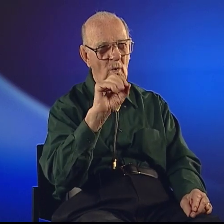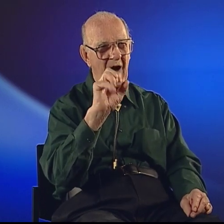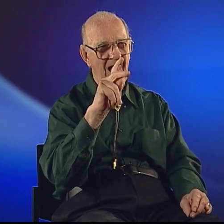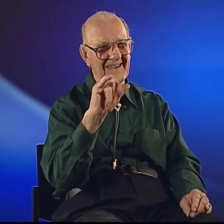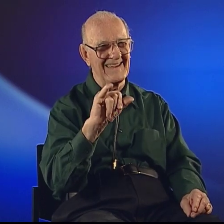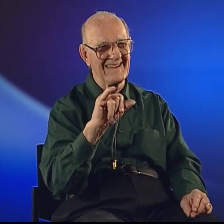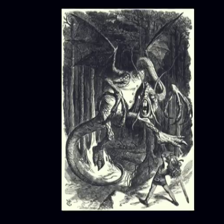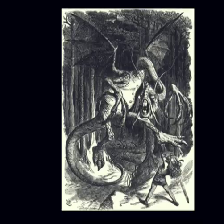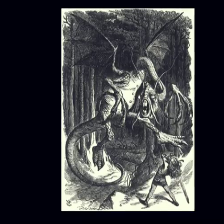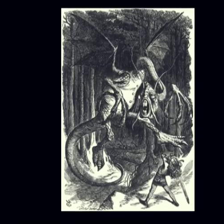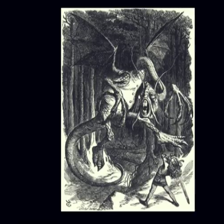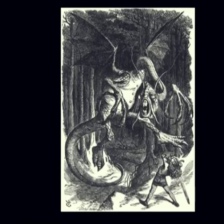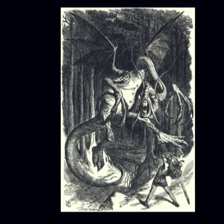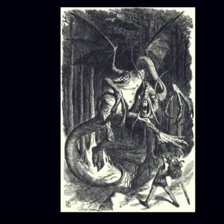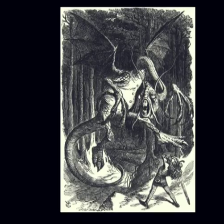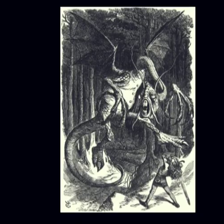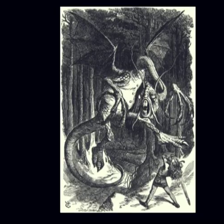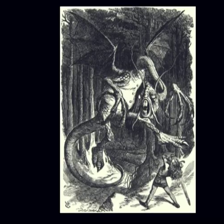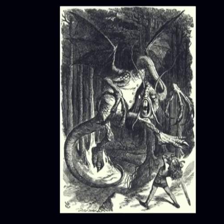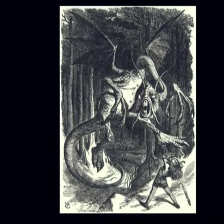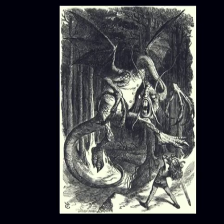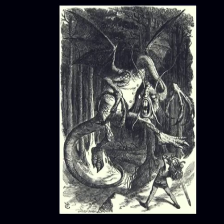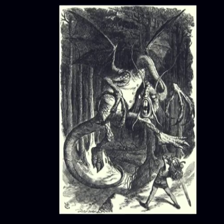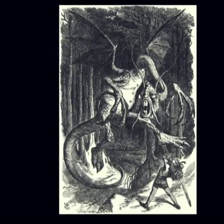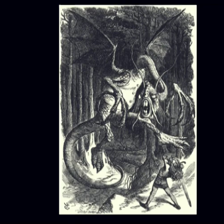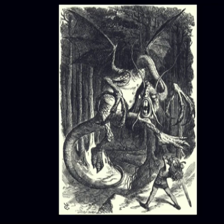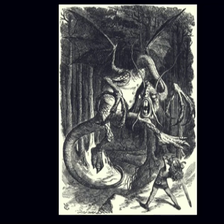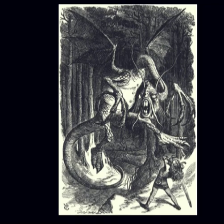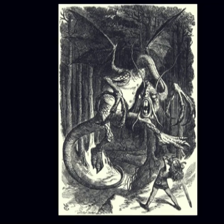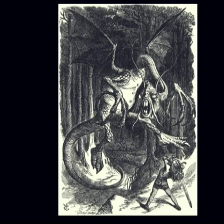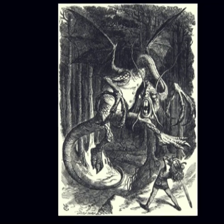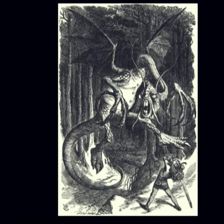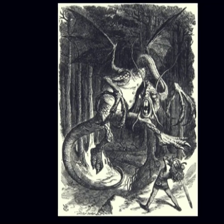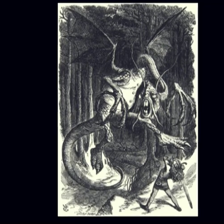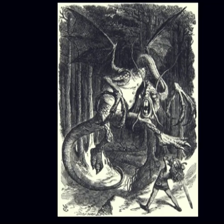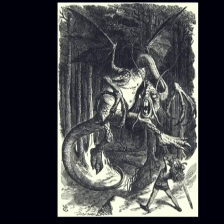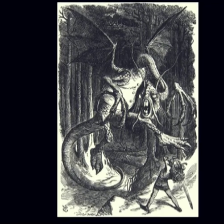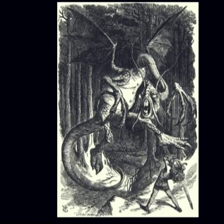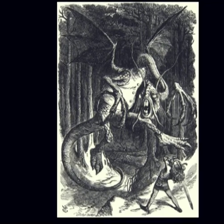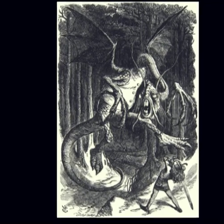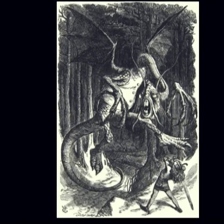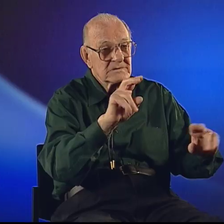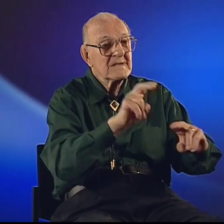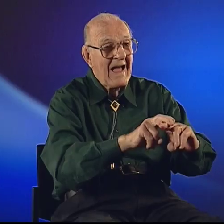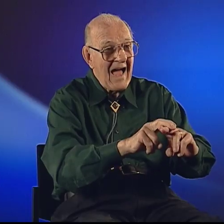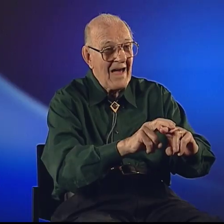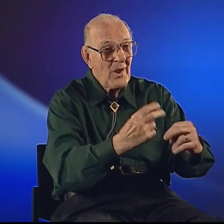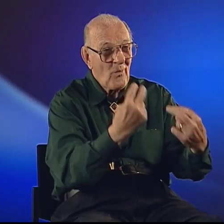I said, "Hm, do you think they will understand you?" He said ,"Sit down and watch."